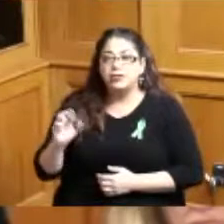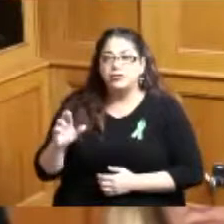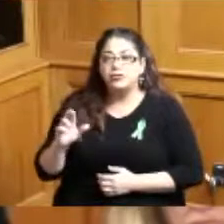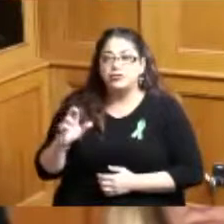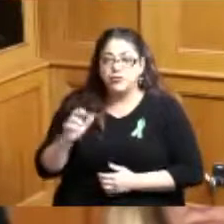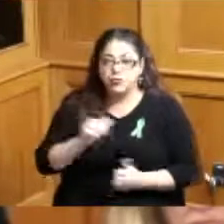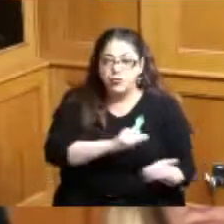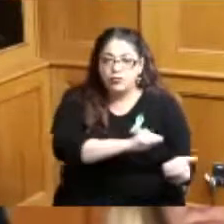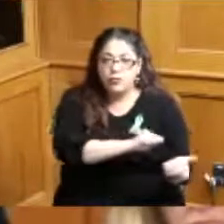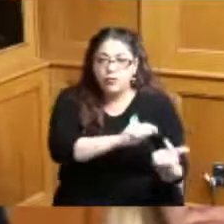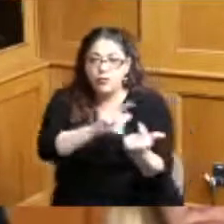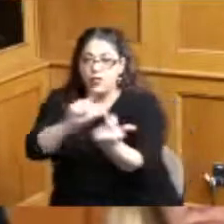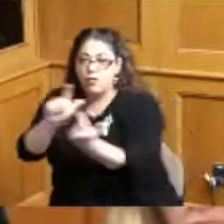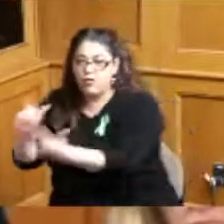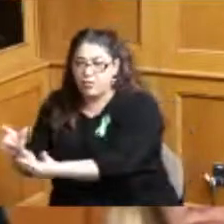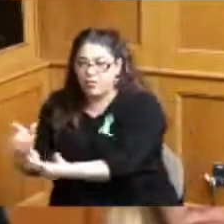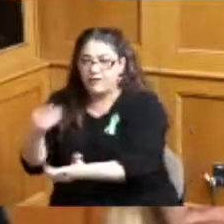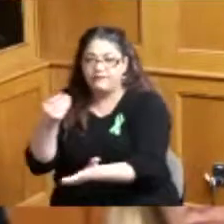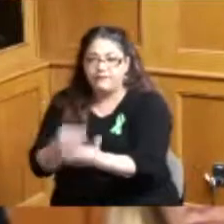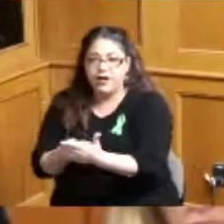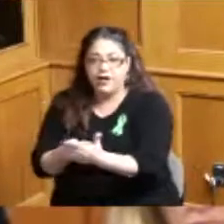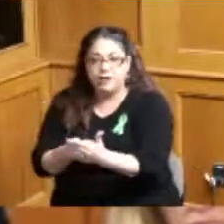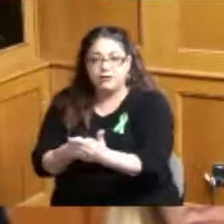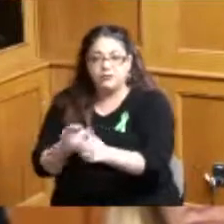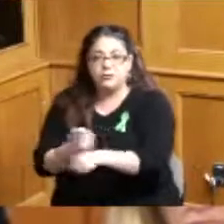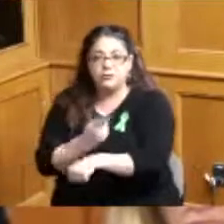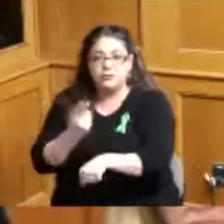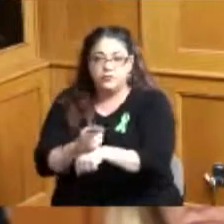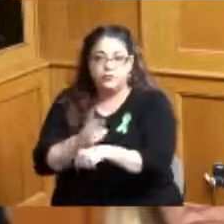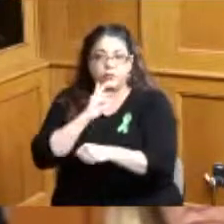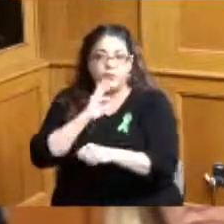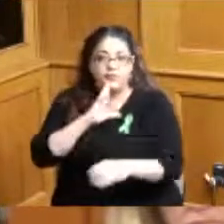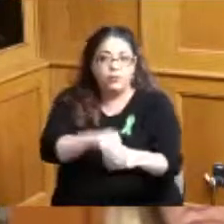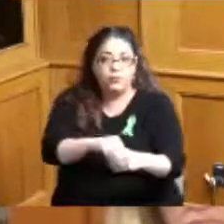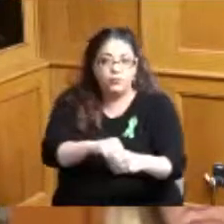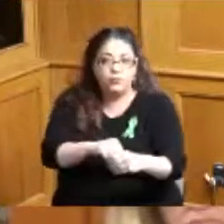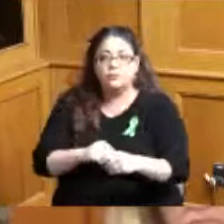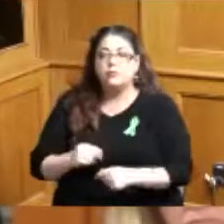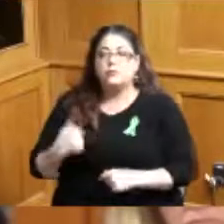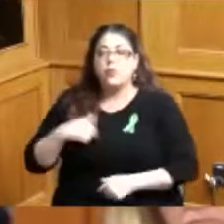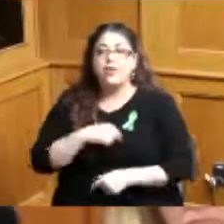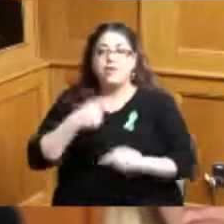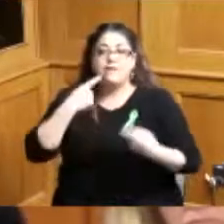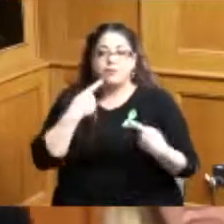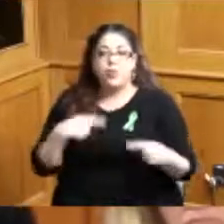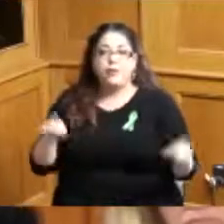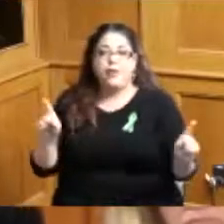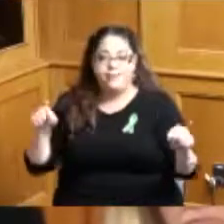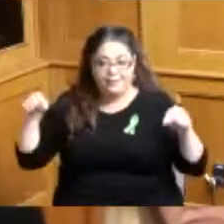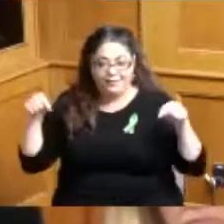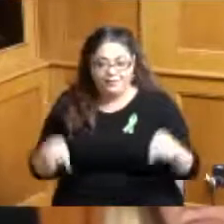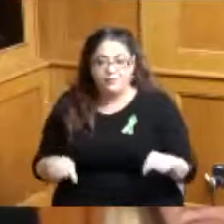fund allocations Hamilton County has proclaimed racism as a public health crisis and we also know